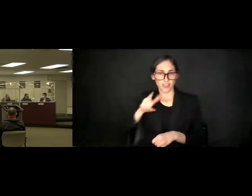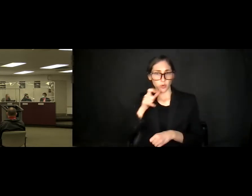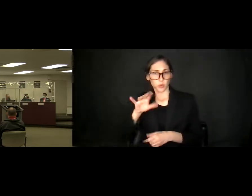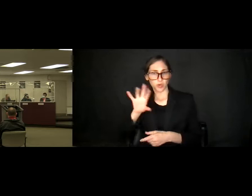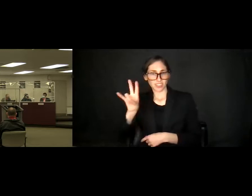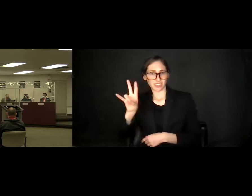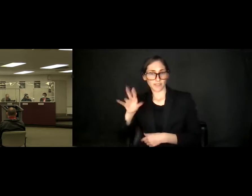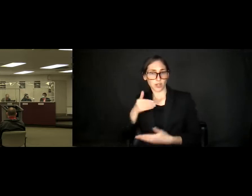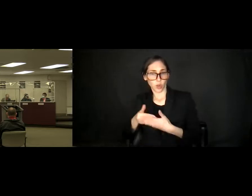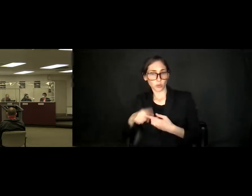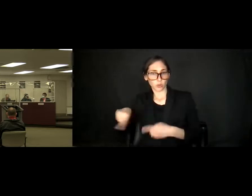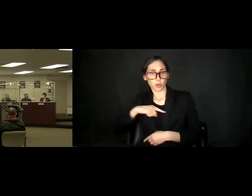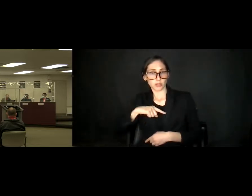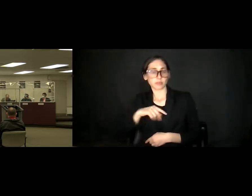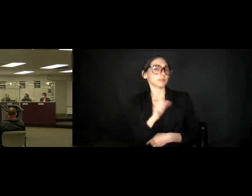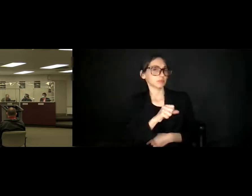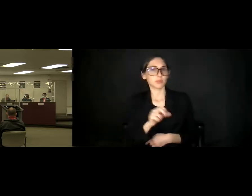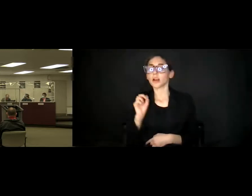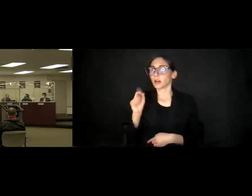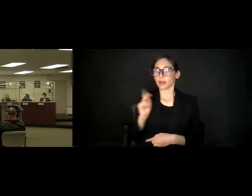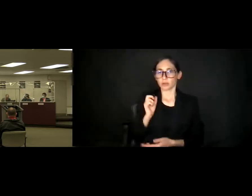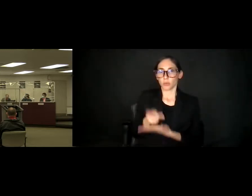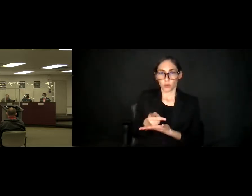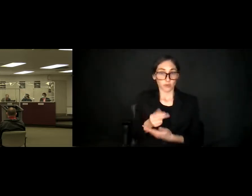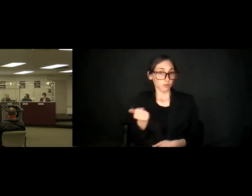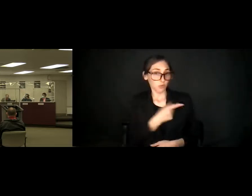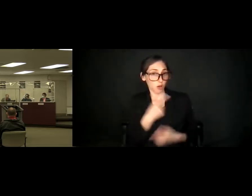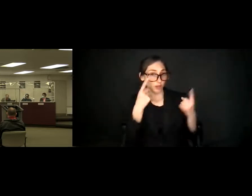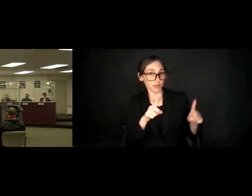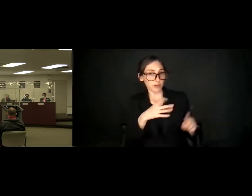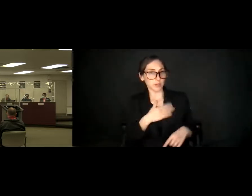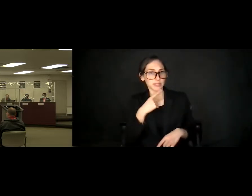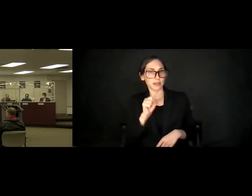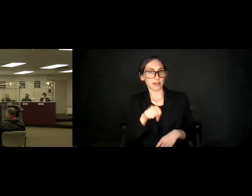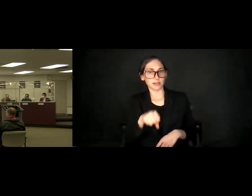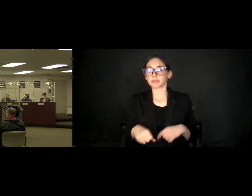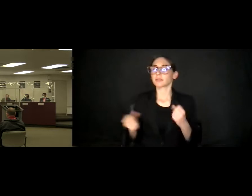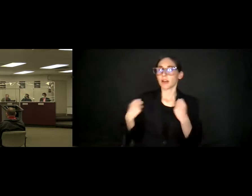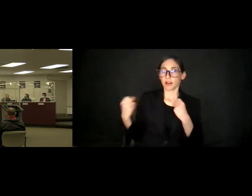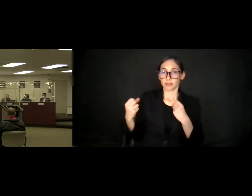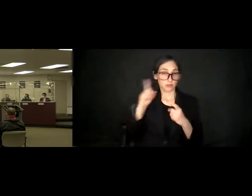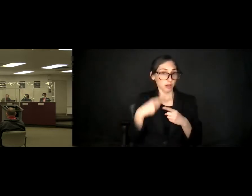Okay. Approve. All those in favor, please say aye. Aye. Oppose? Nay.